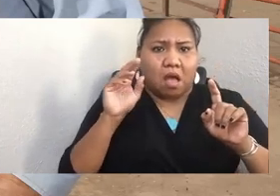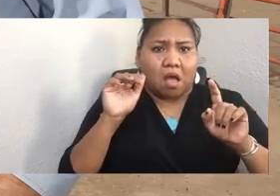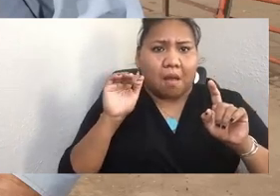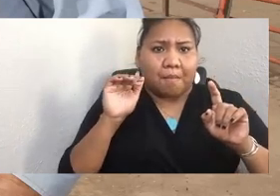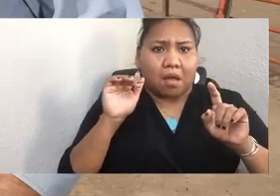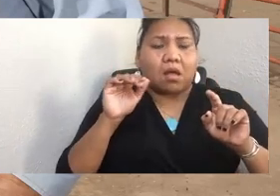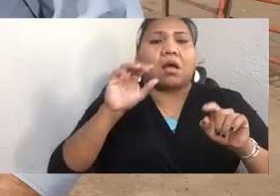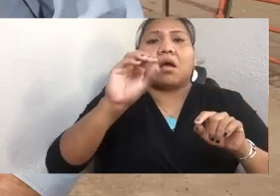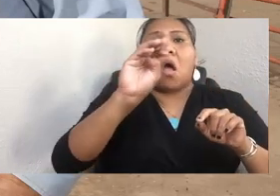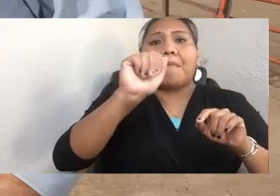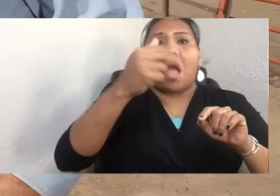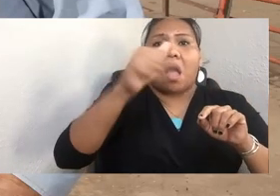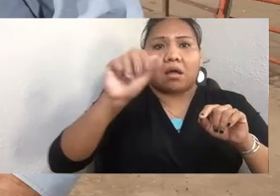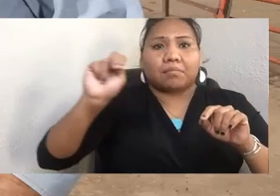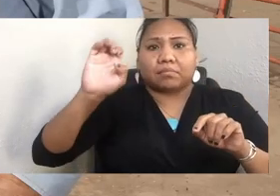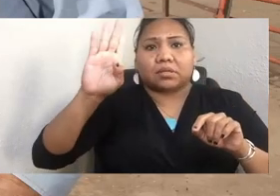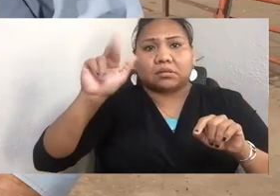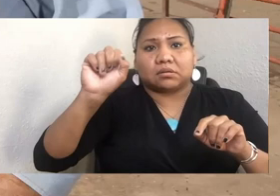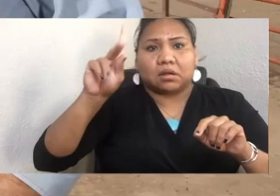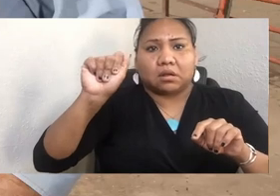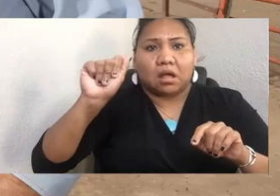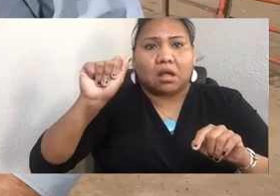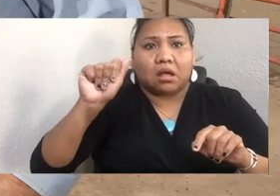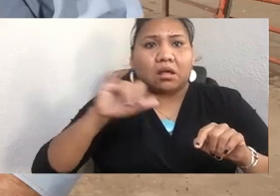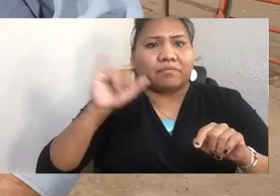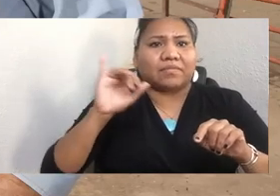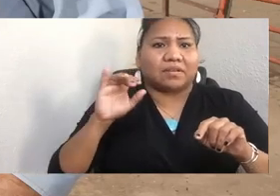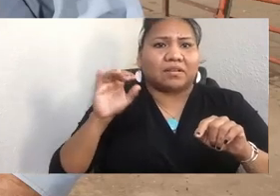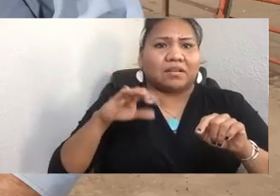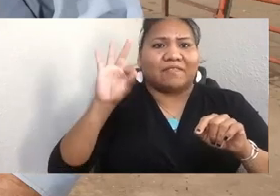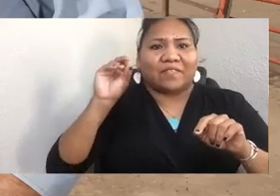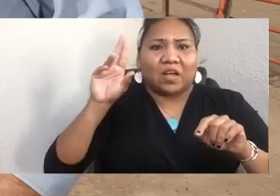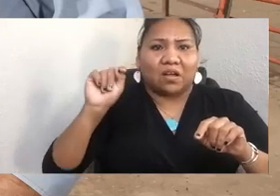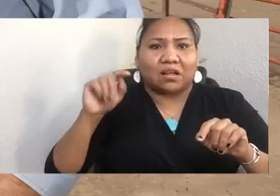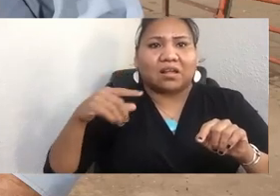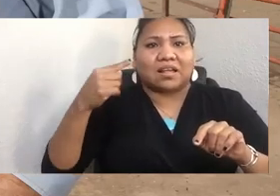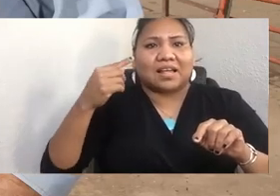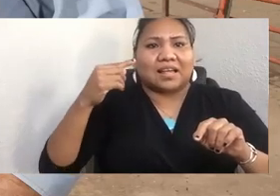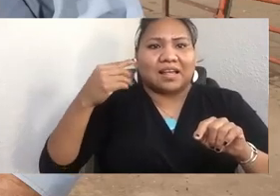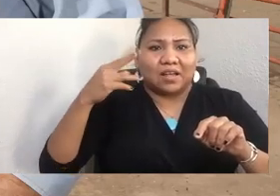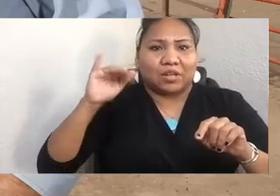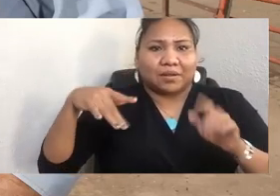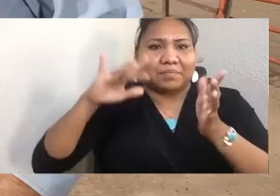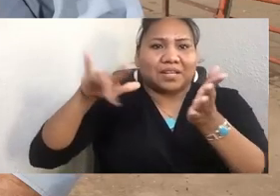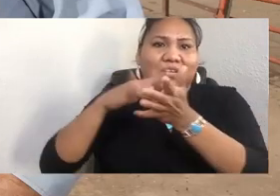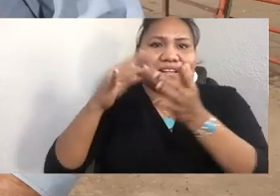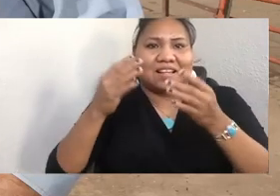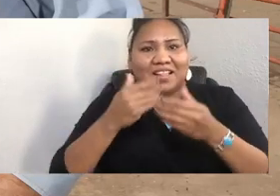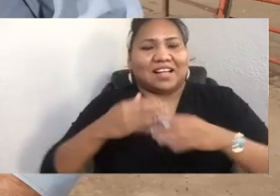in the best sense. He's a larger-than-life figure of many great lives, and vocations, and accomplishments.